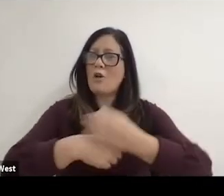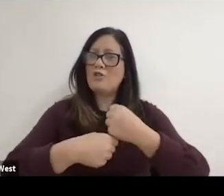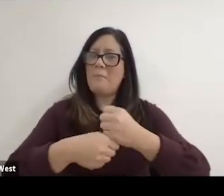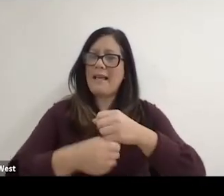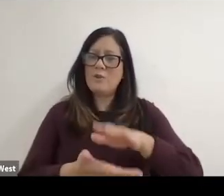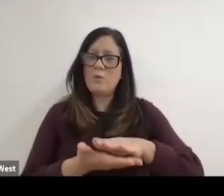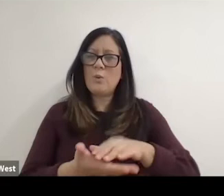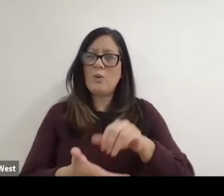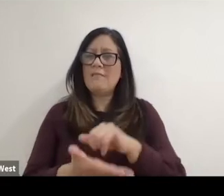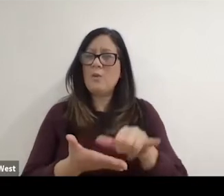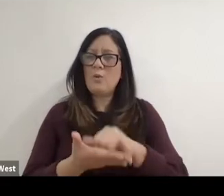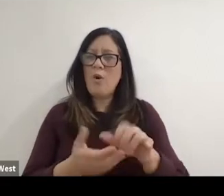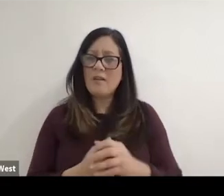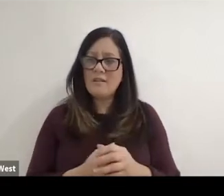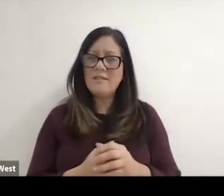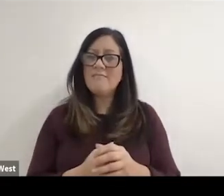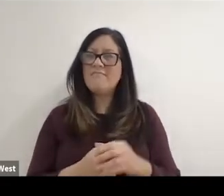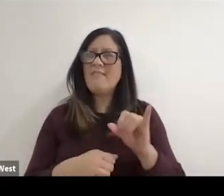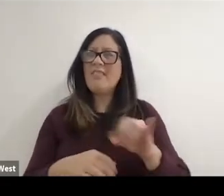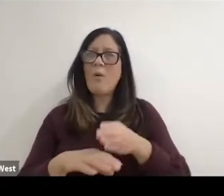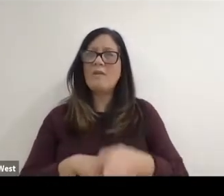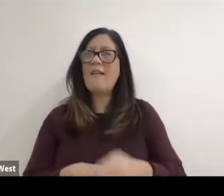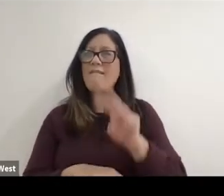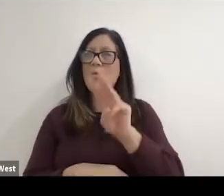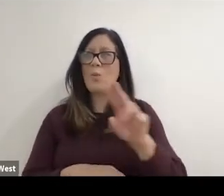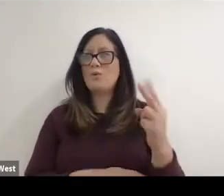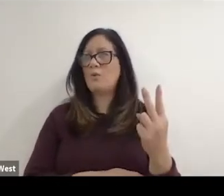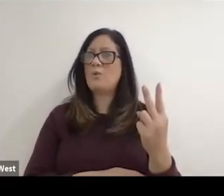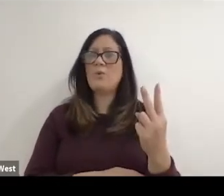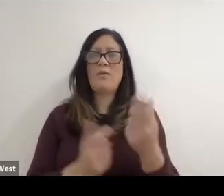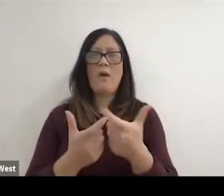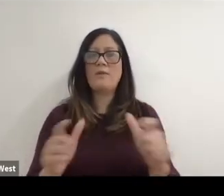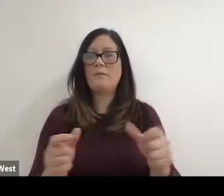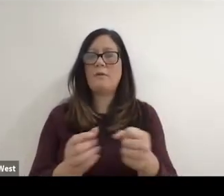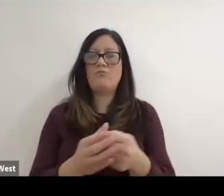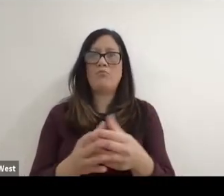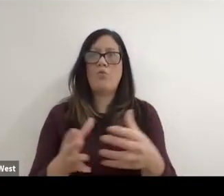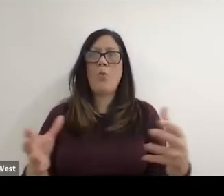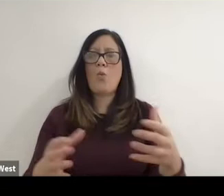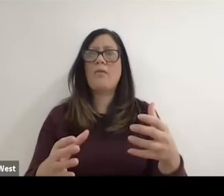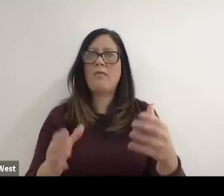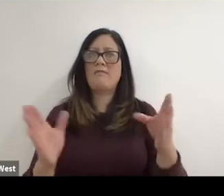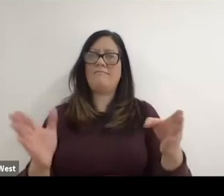Because it was seen coming out of the Second World War. That was a big growth period